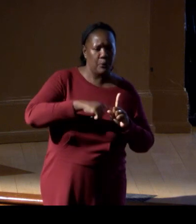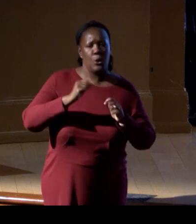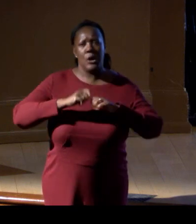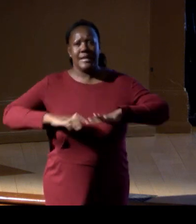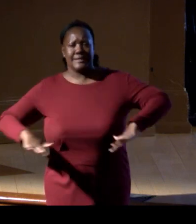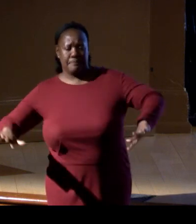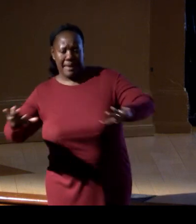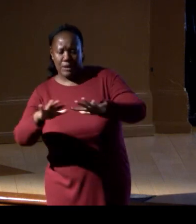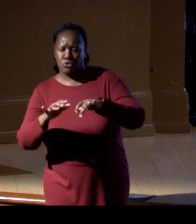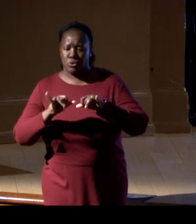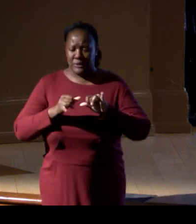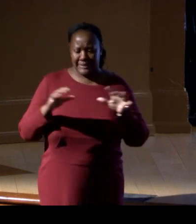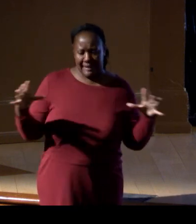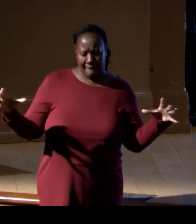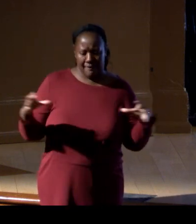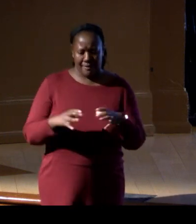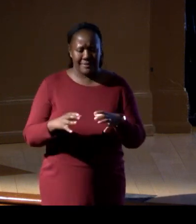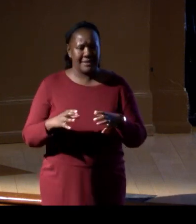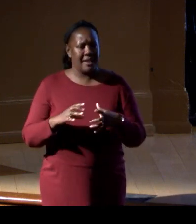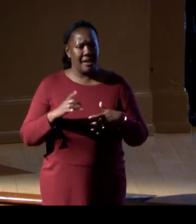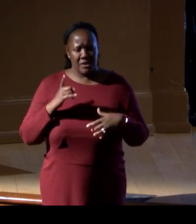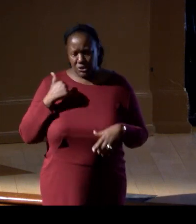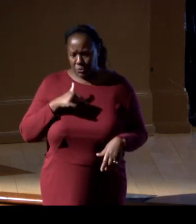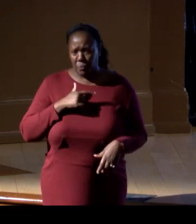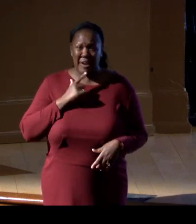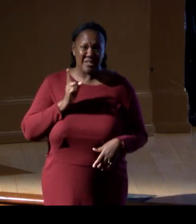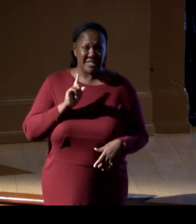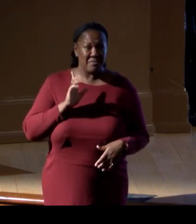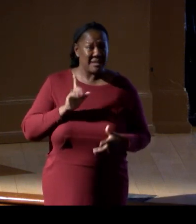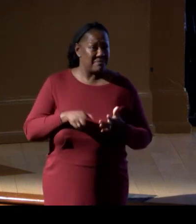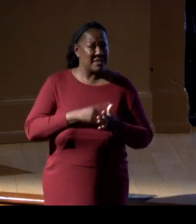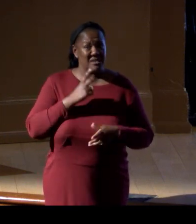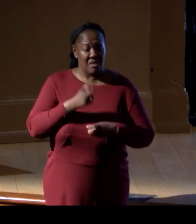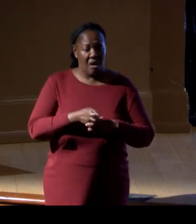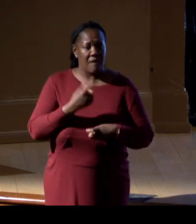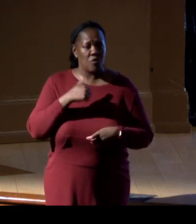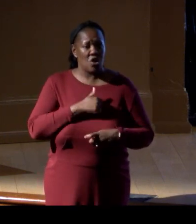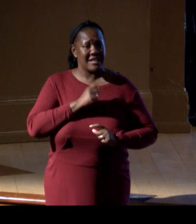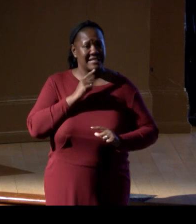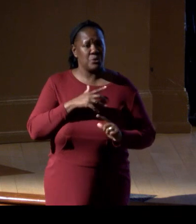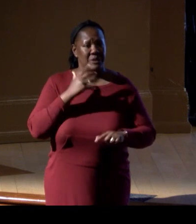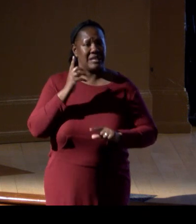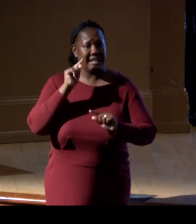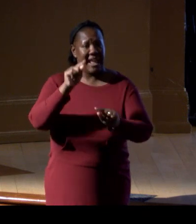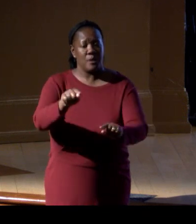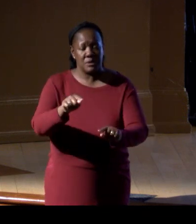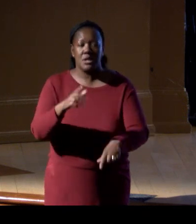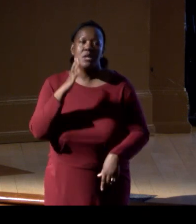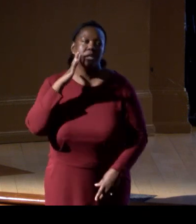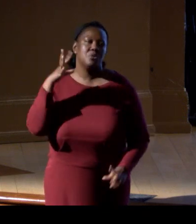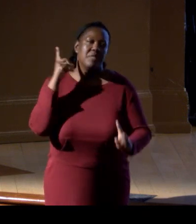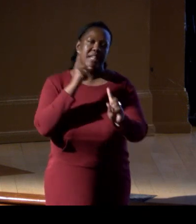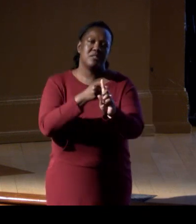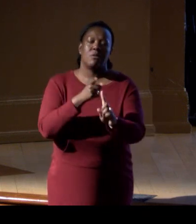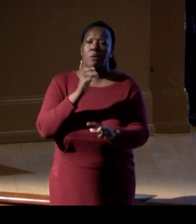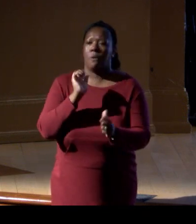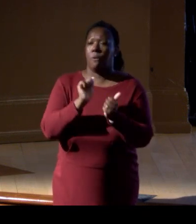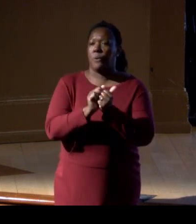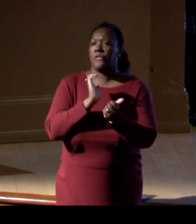in areas where it's really difficult for scientists to get out. And that's what we like to try to do in our ocean partnerships is figure out